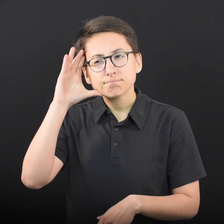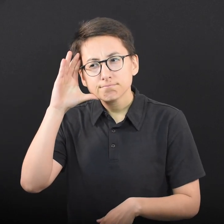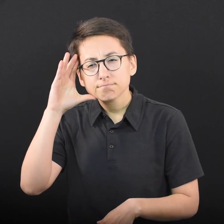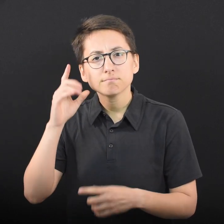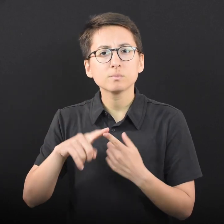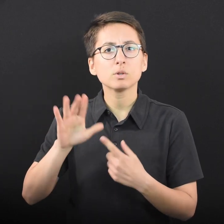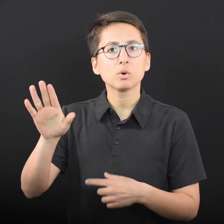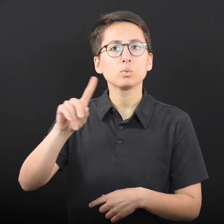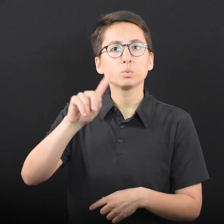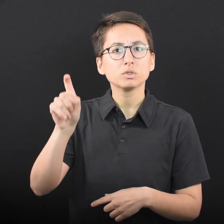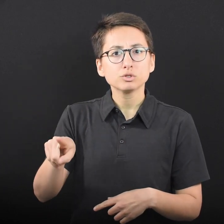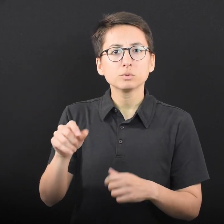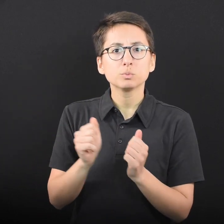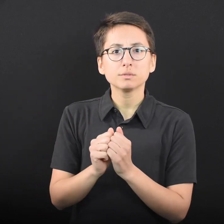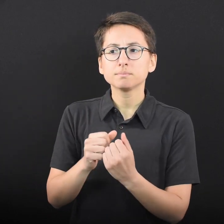Listen to their questions with empathy